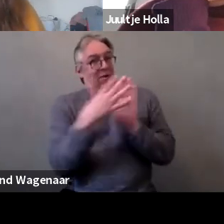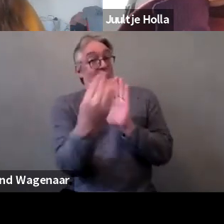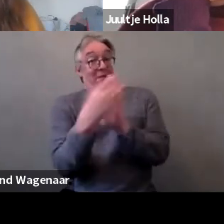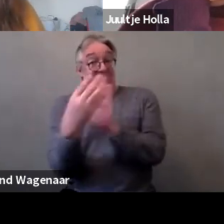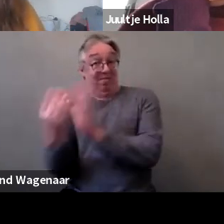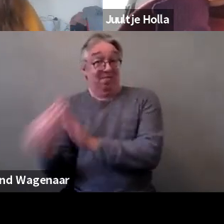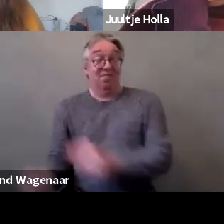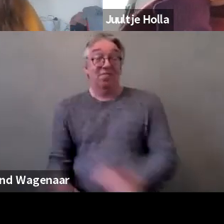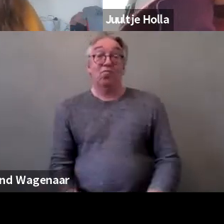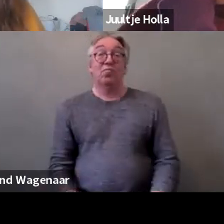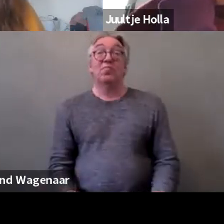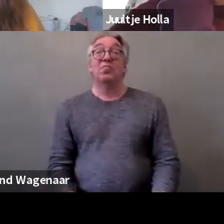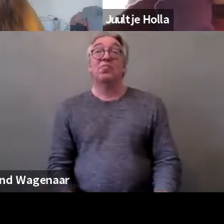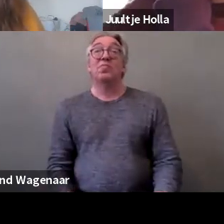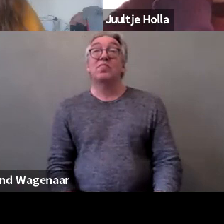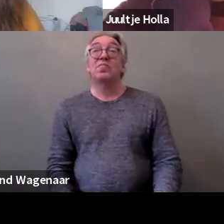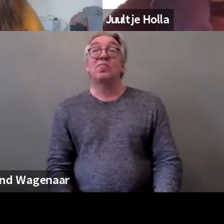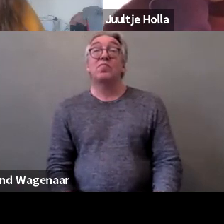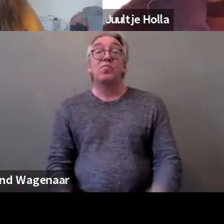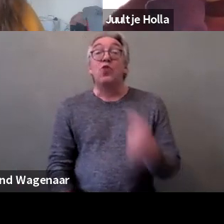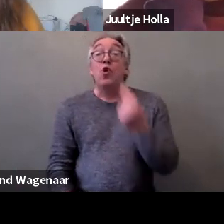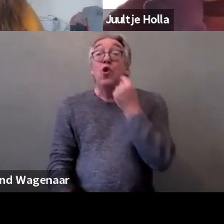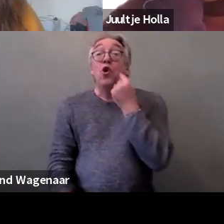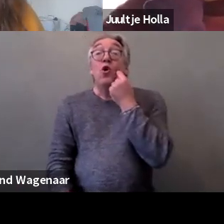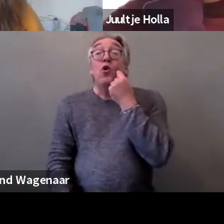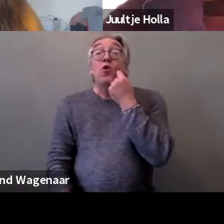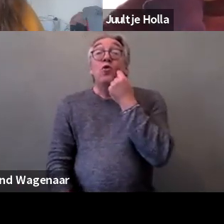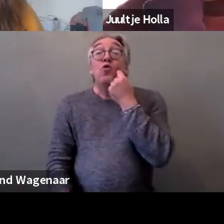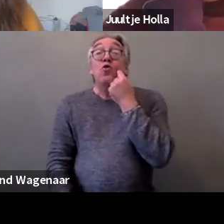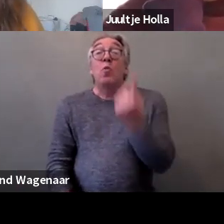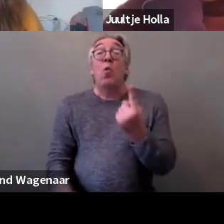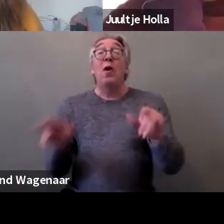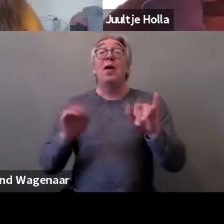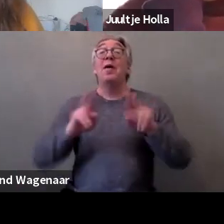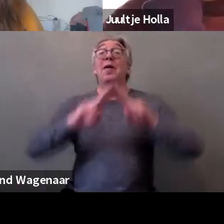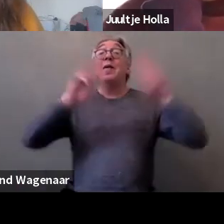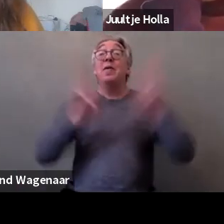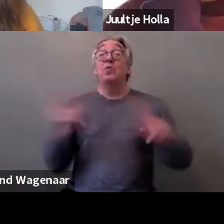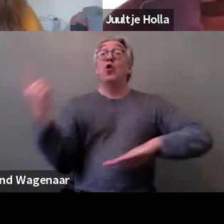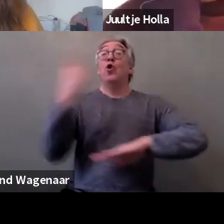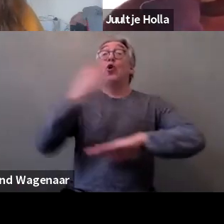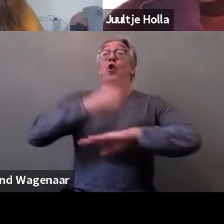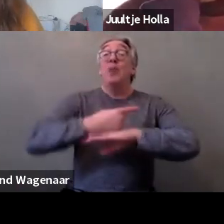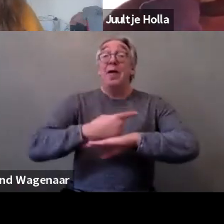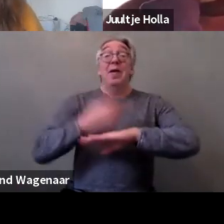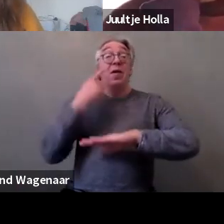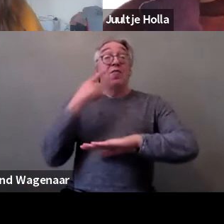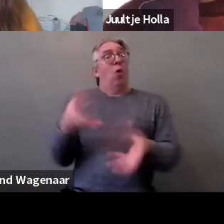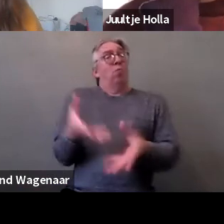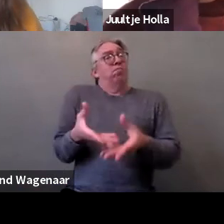As I mentioned, tomorrow is the international day on eliminating all forms of violence against women and girls.